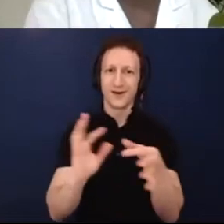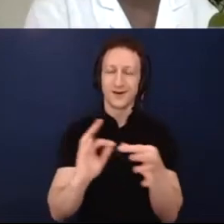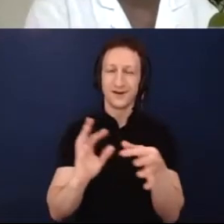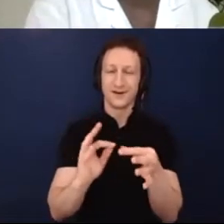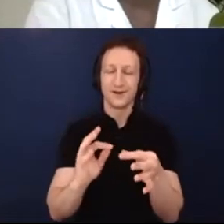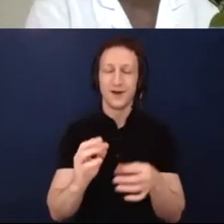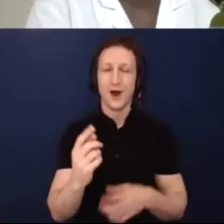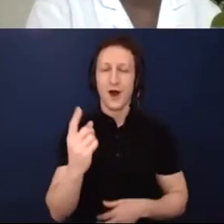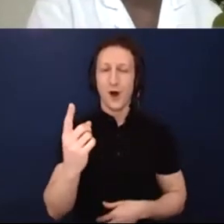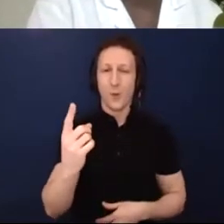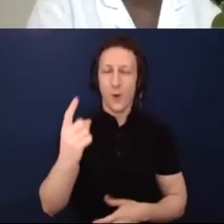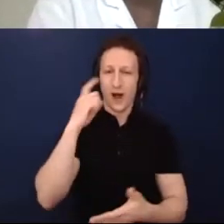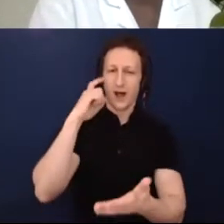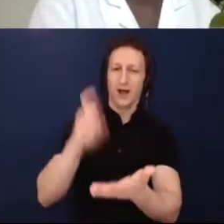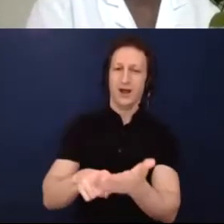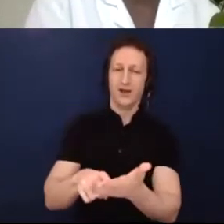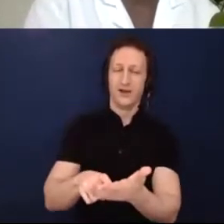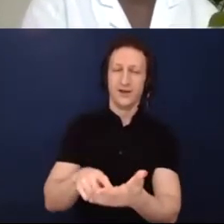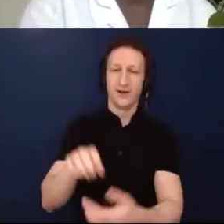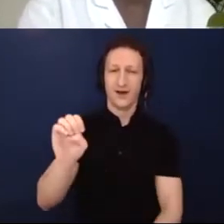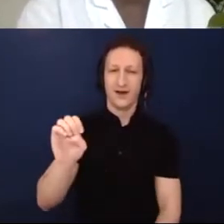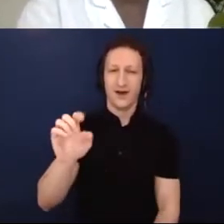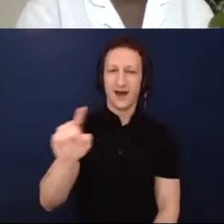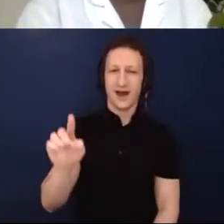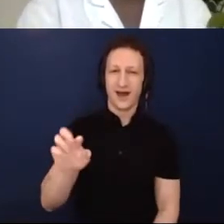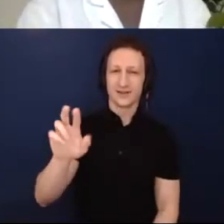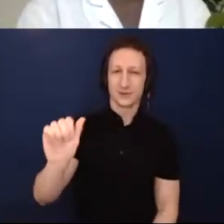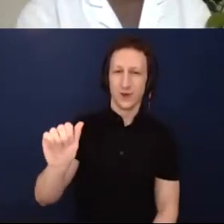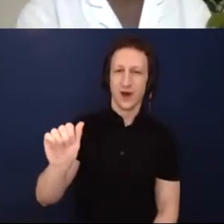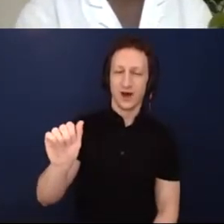that Ezra said about people being furloughed during this time